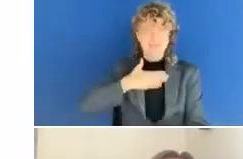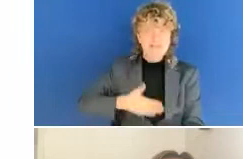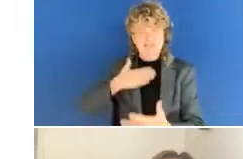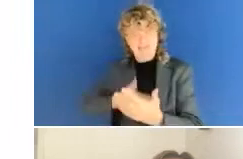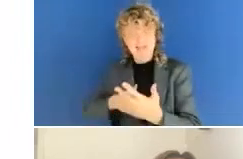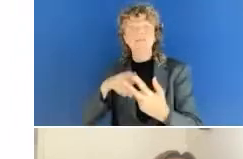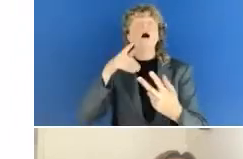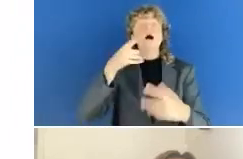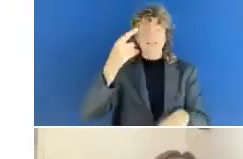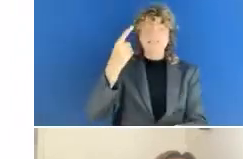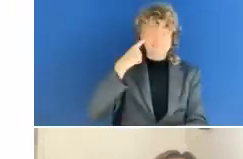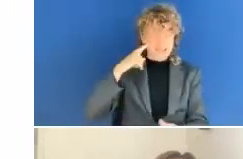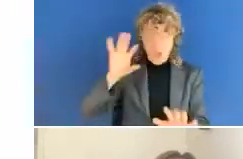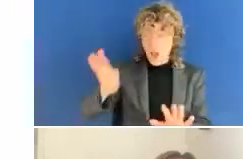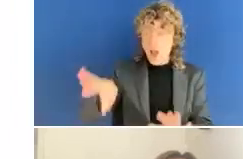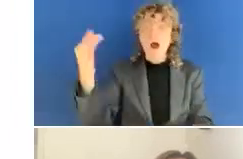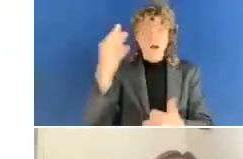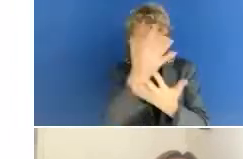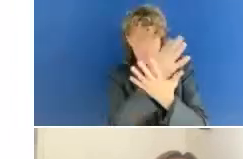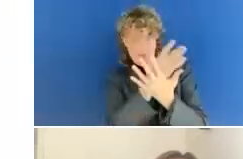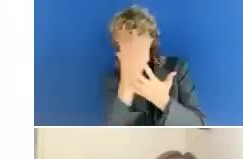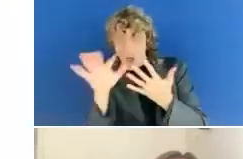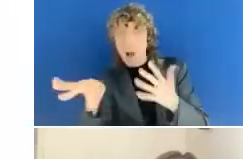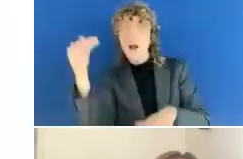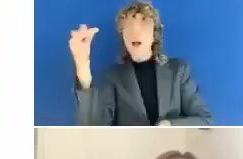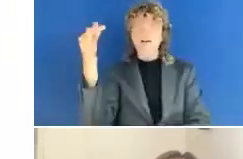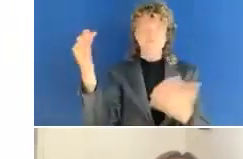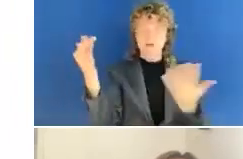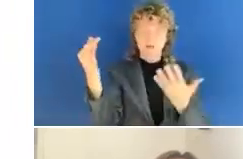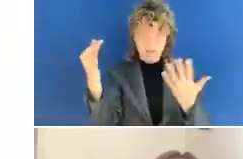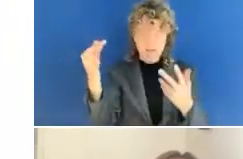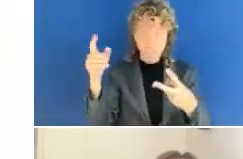it's helped organizations understand how citizens actually use digital properties every day.